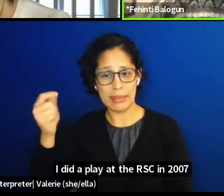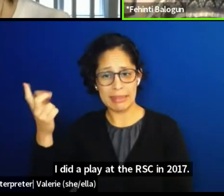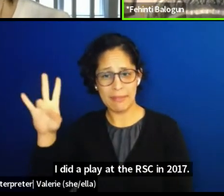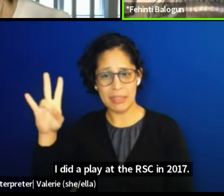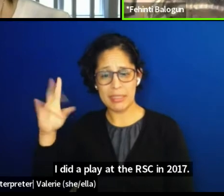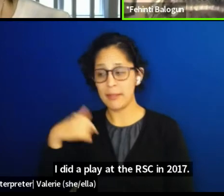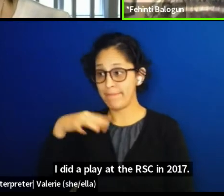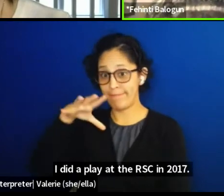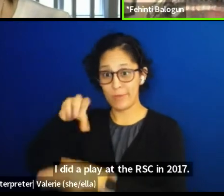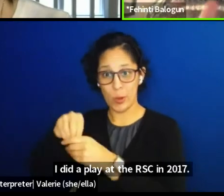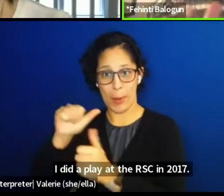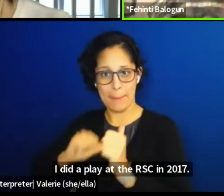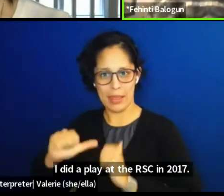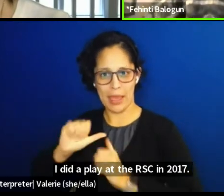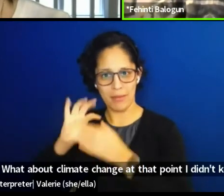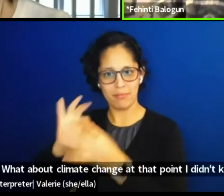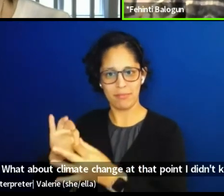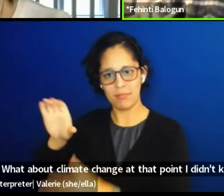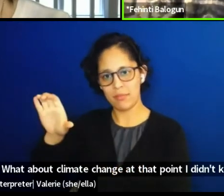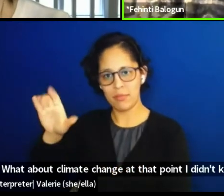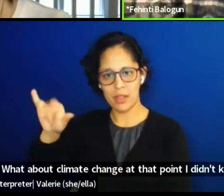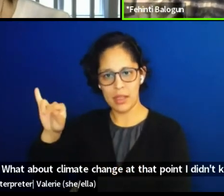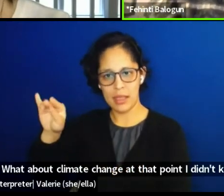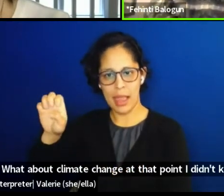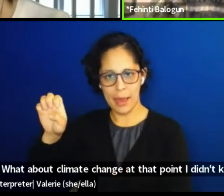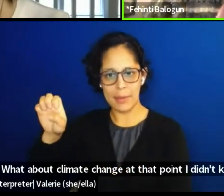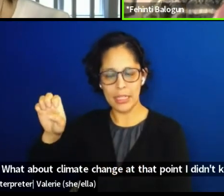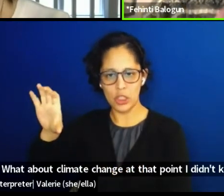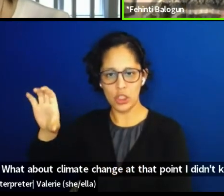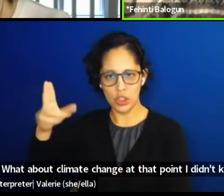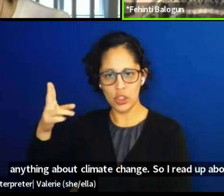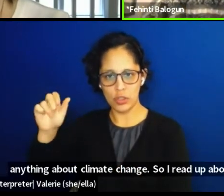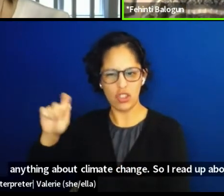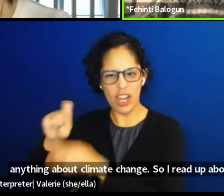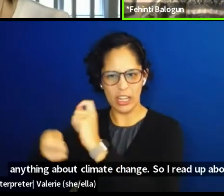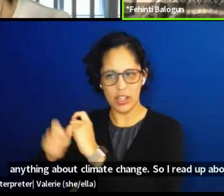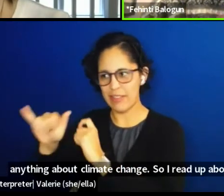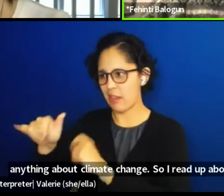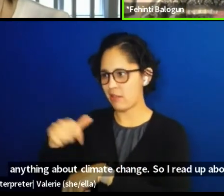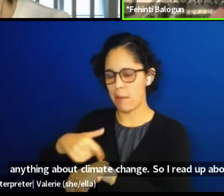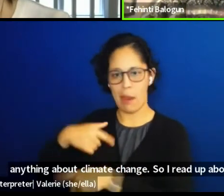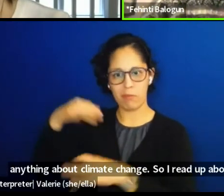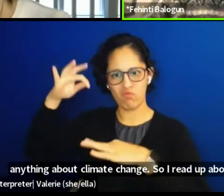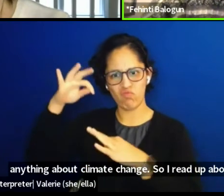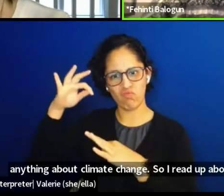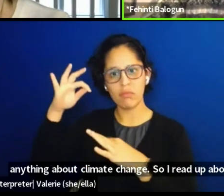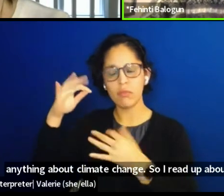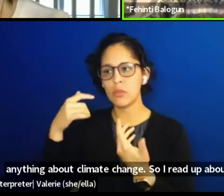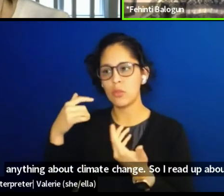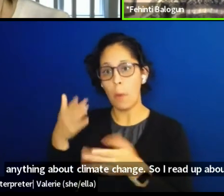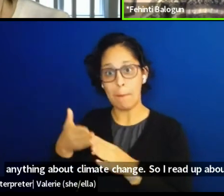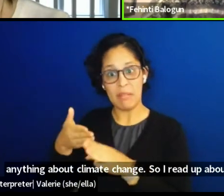At that point, I didn't know anything about climate change. So I read up about it for research became terrified.